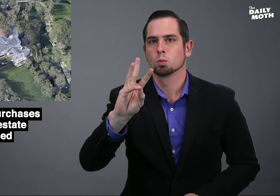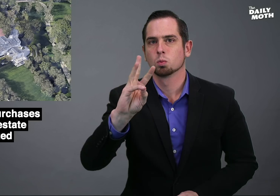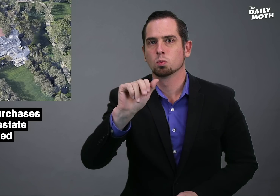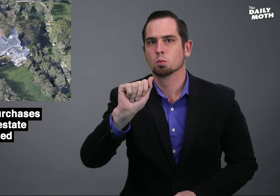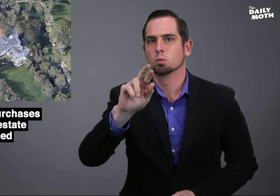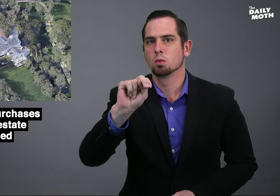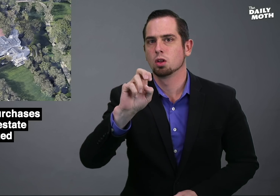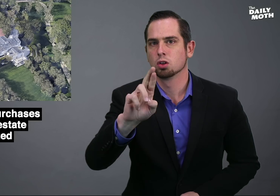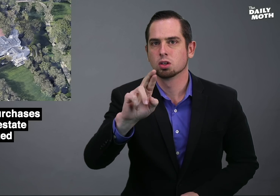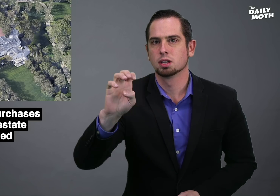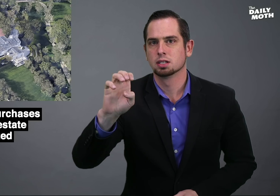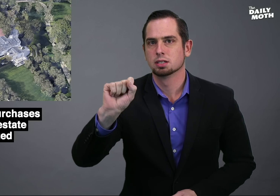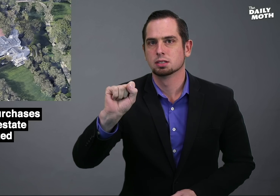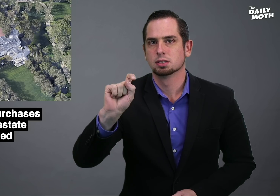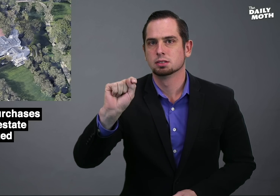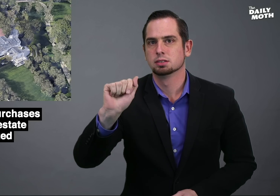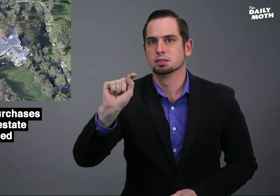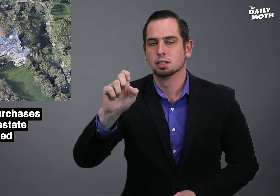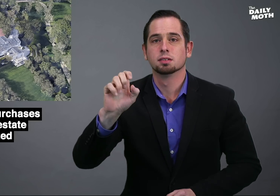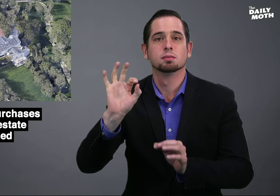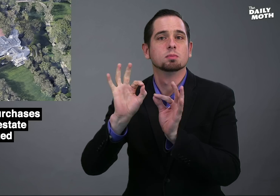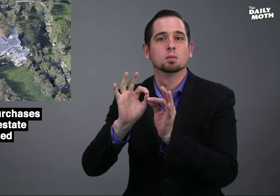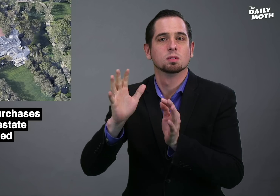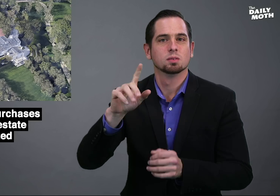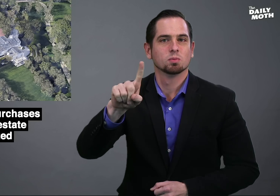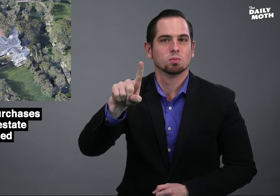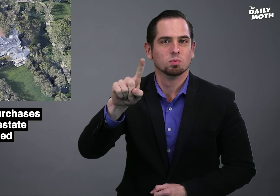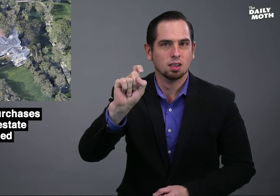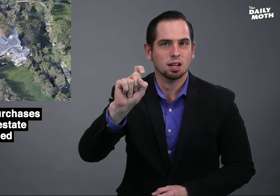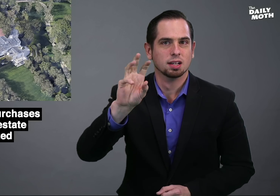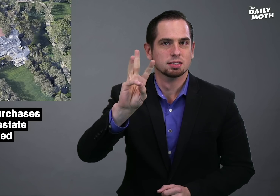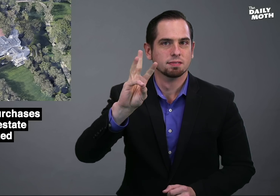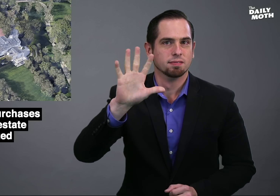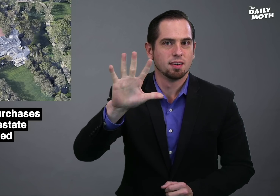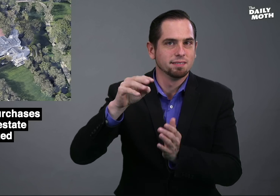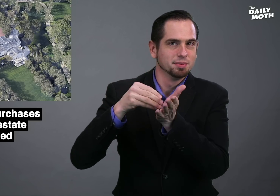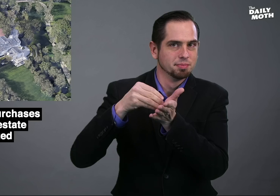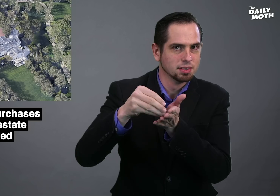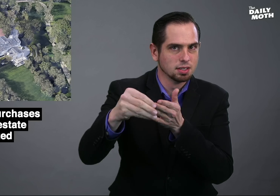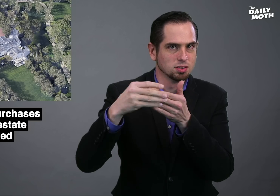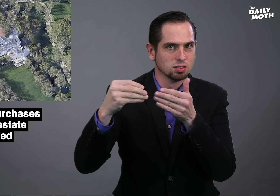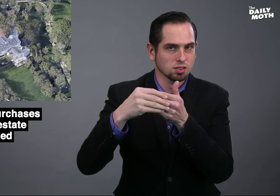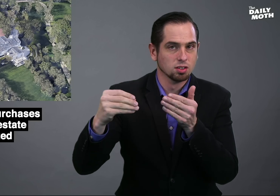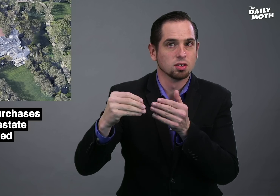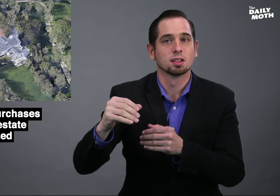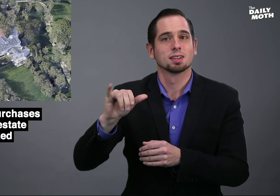the Warner Estate for $165 million dollars.